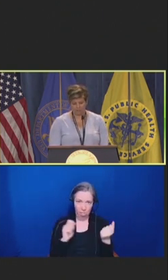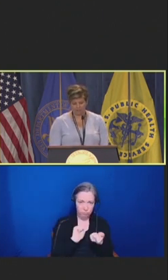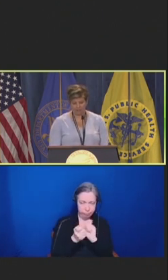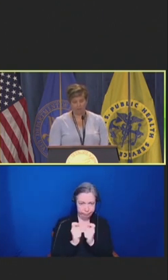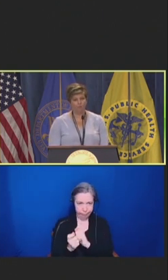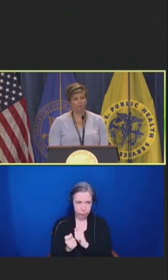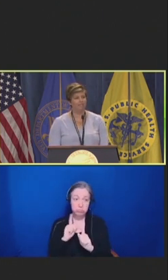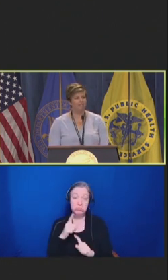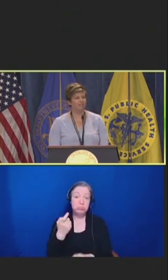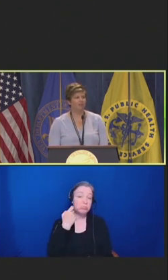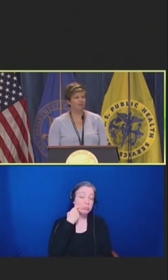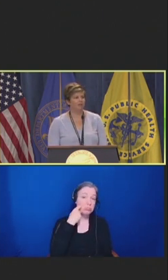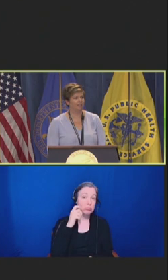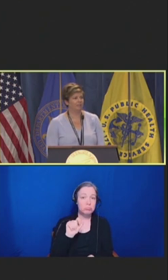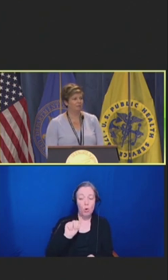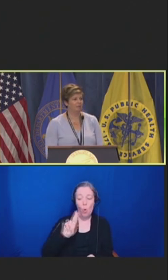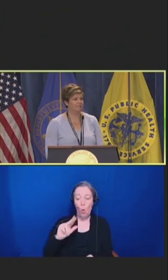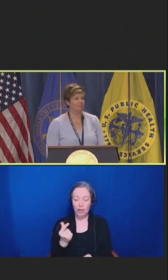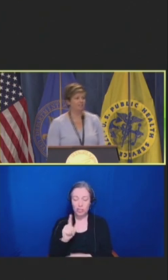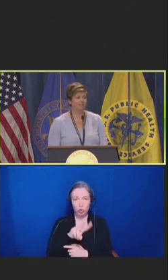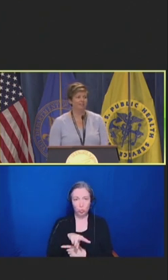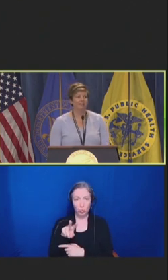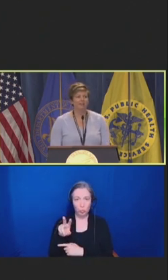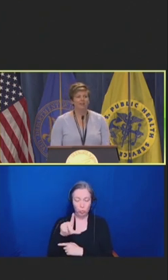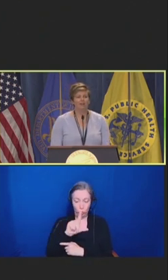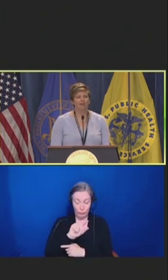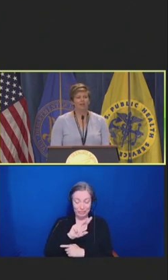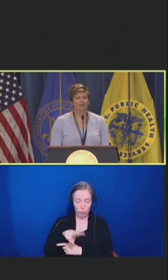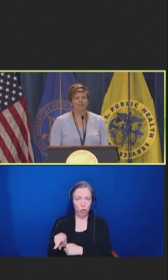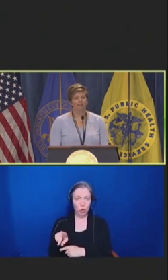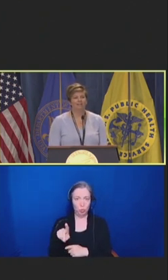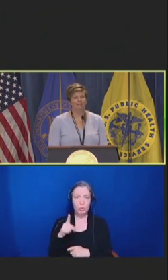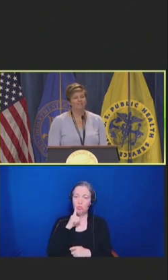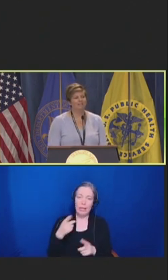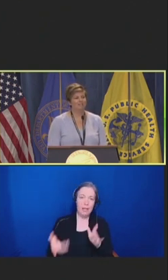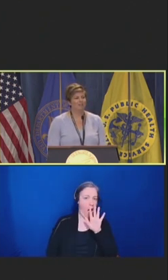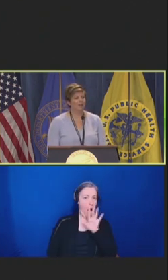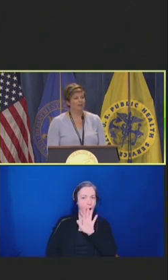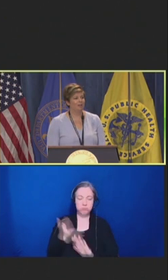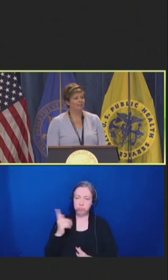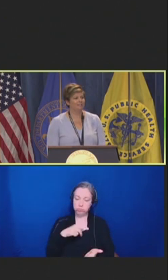We really hit the ground running on implementation. It was signed into law in August.